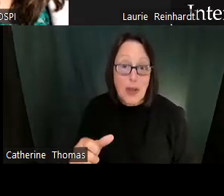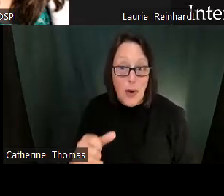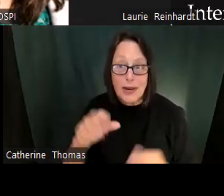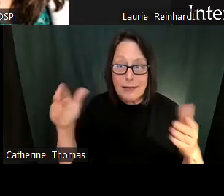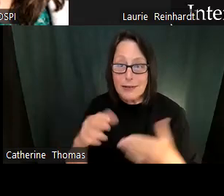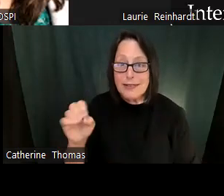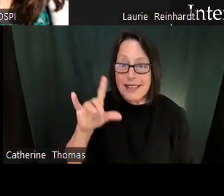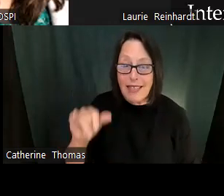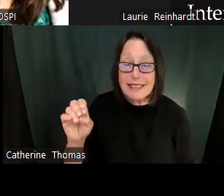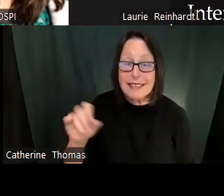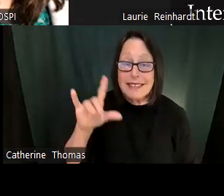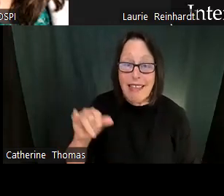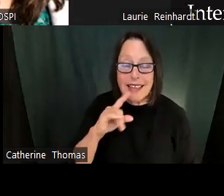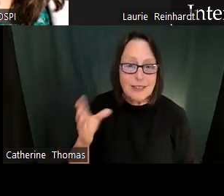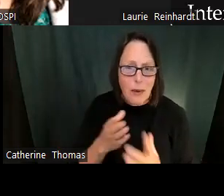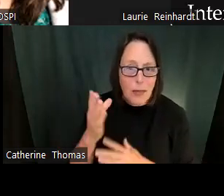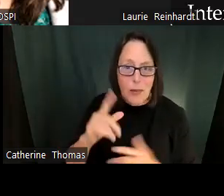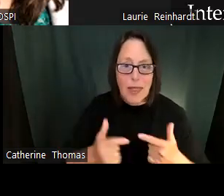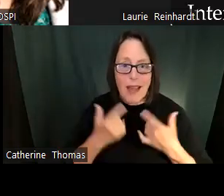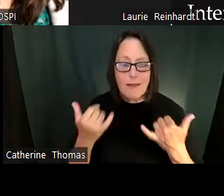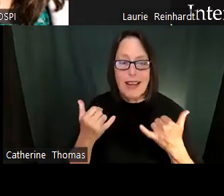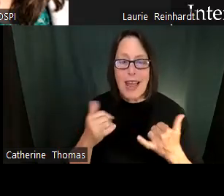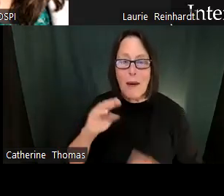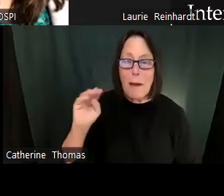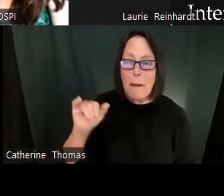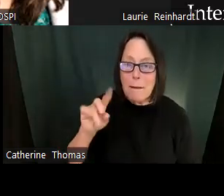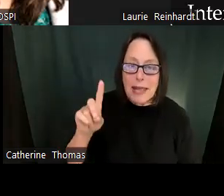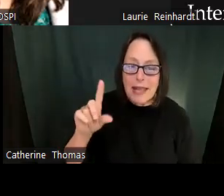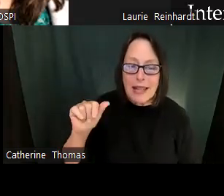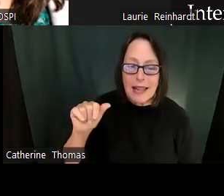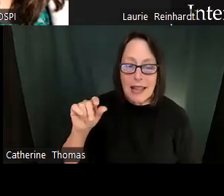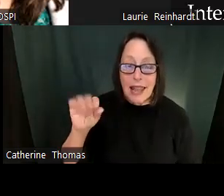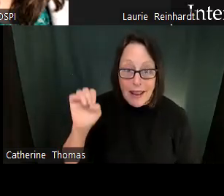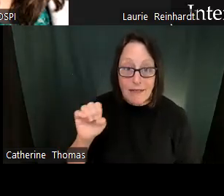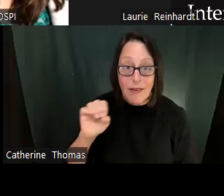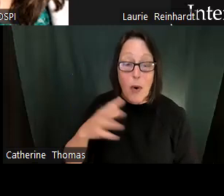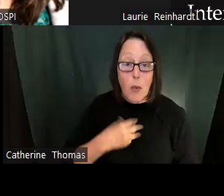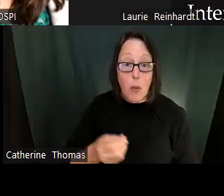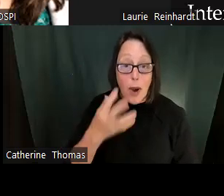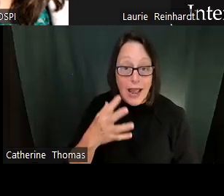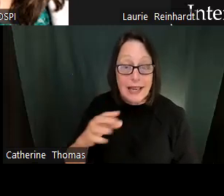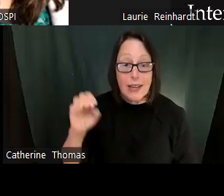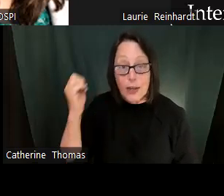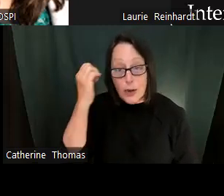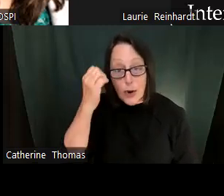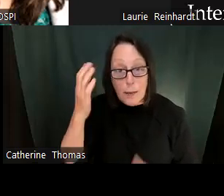What are the foundations of practices? And we'd be remiss if we didn't introduce Sally.